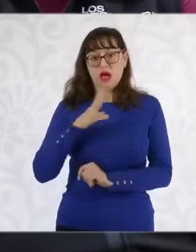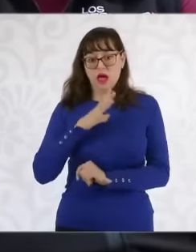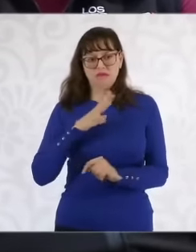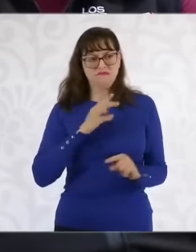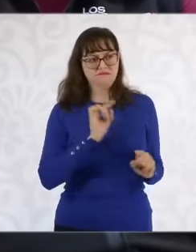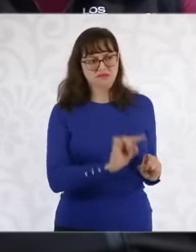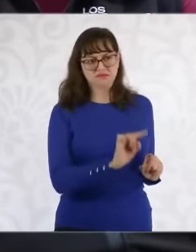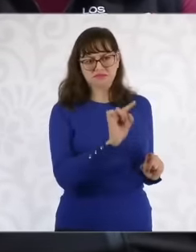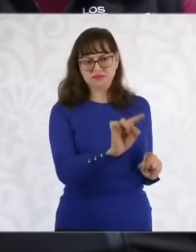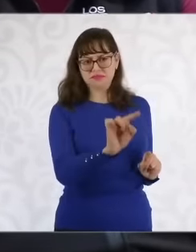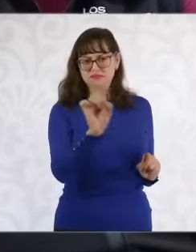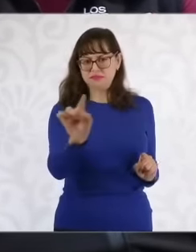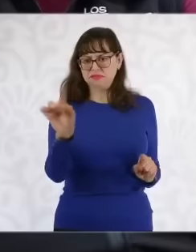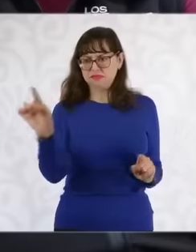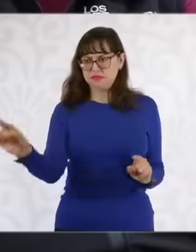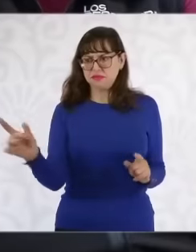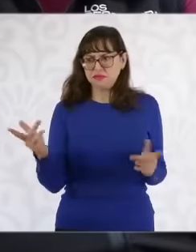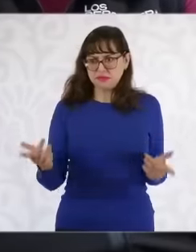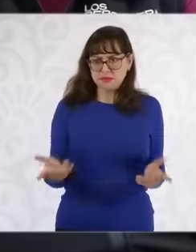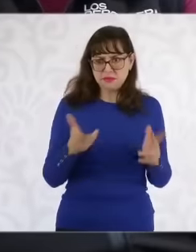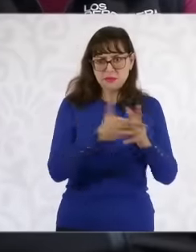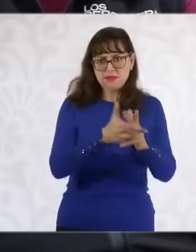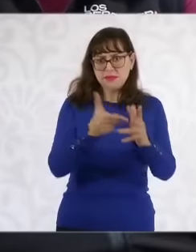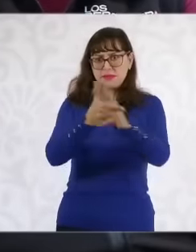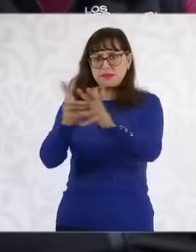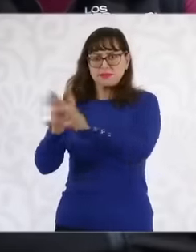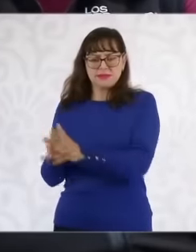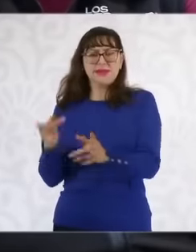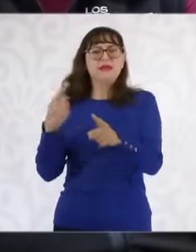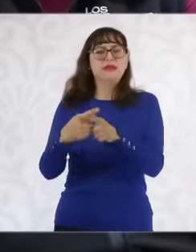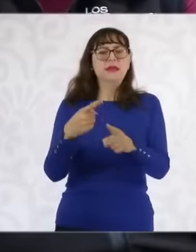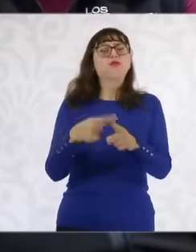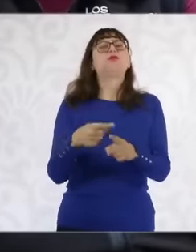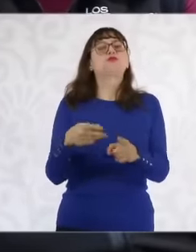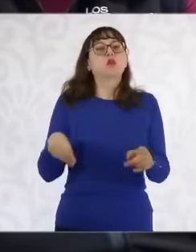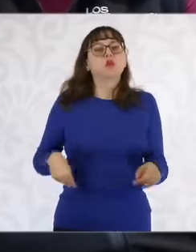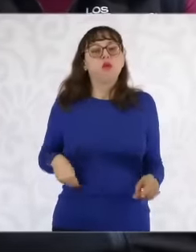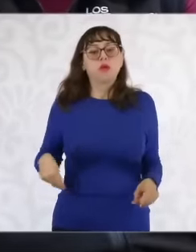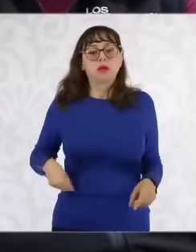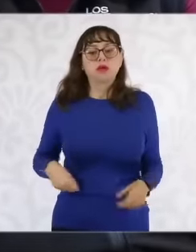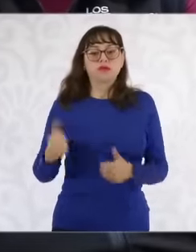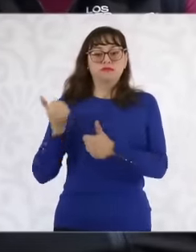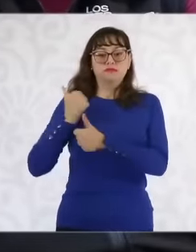which well, those who are in charge Are elements at the moment, not the hierarchy but at least